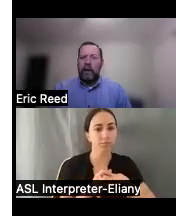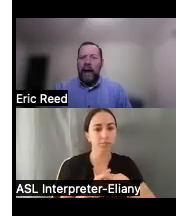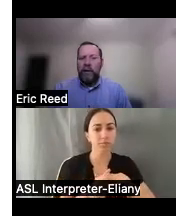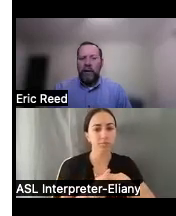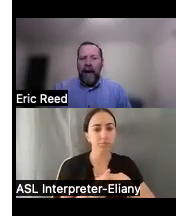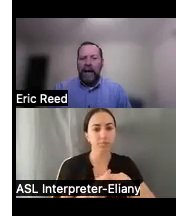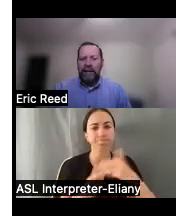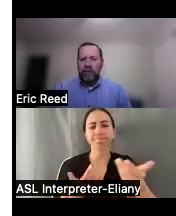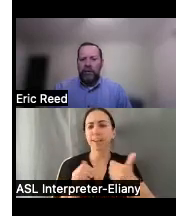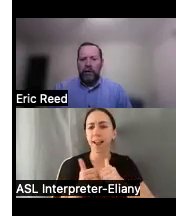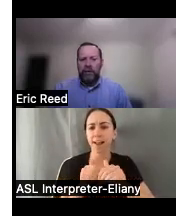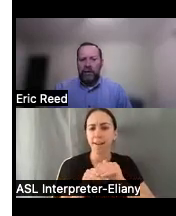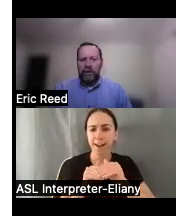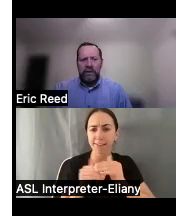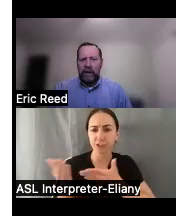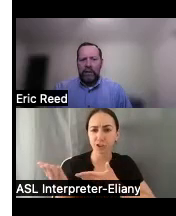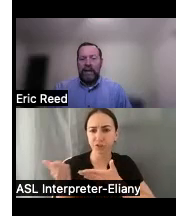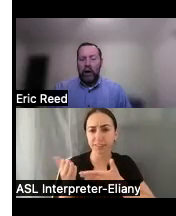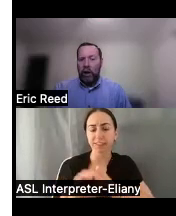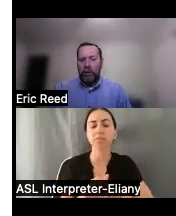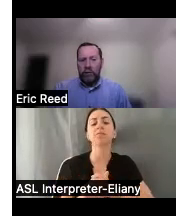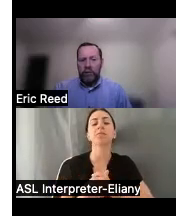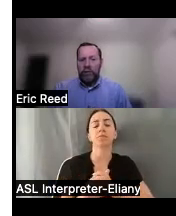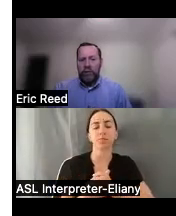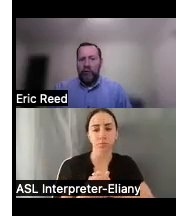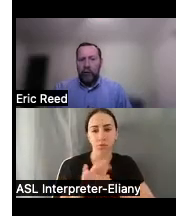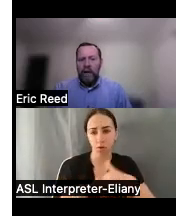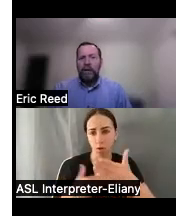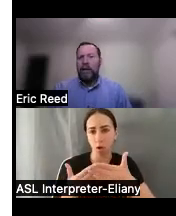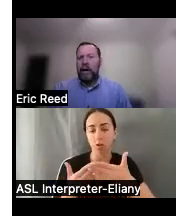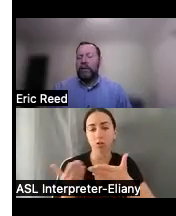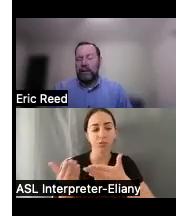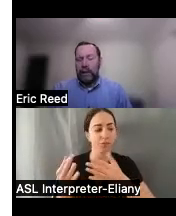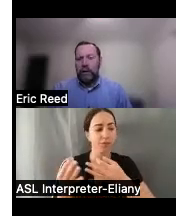how do you access our services uh again all of our services are free with the exception